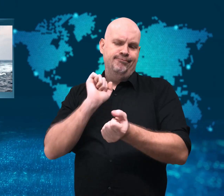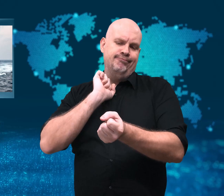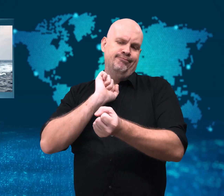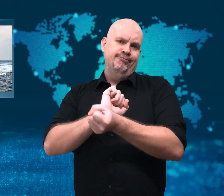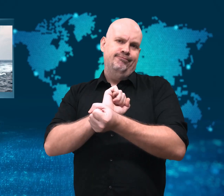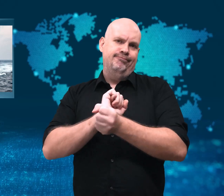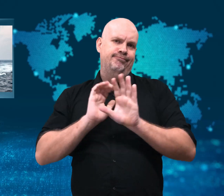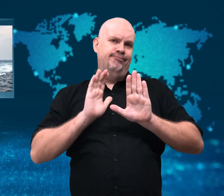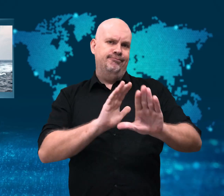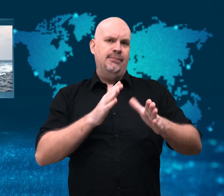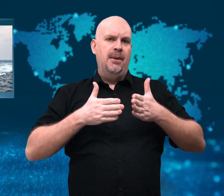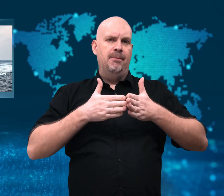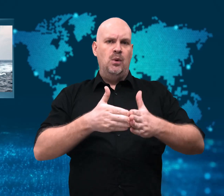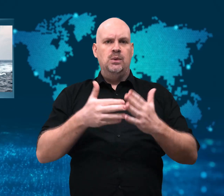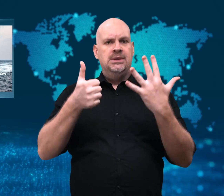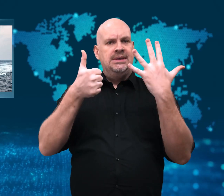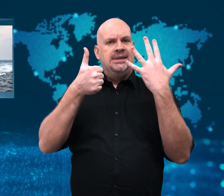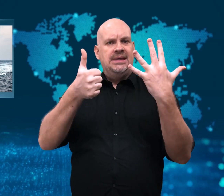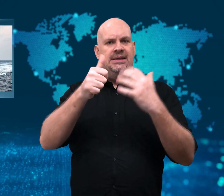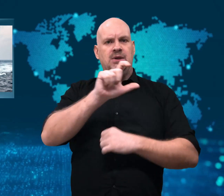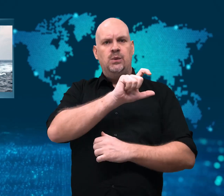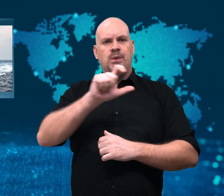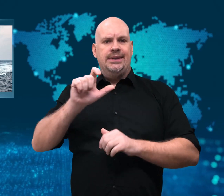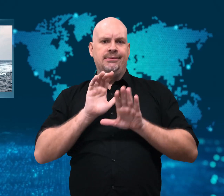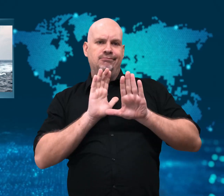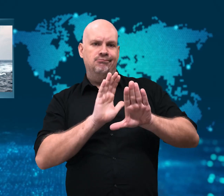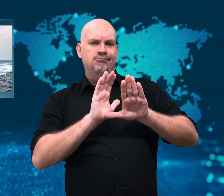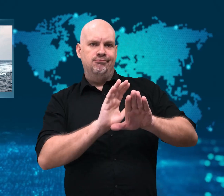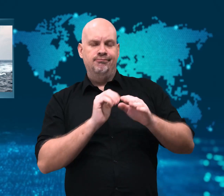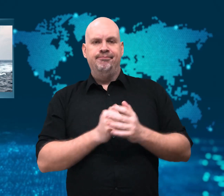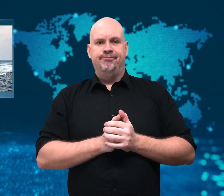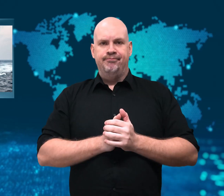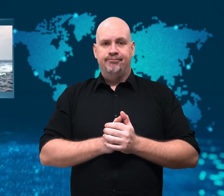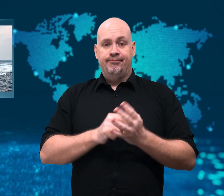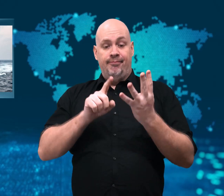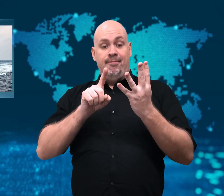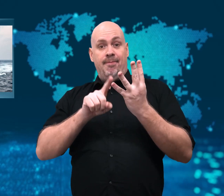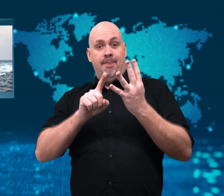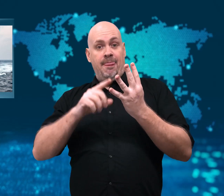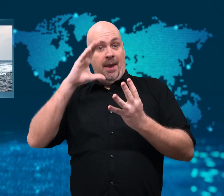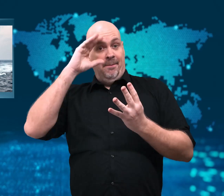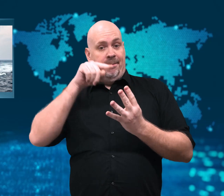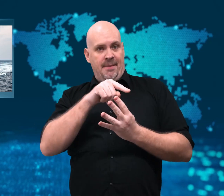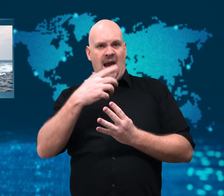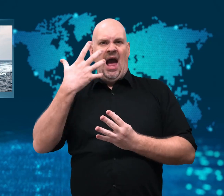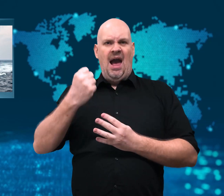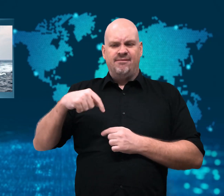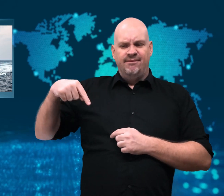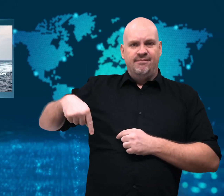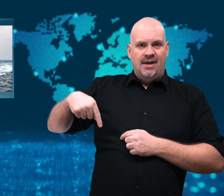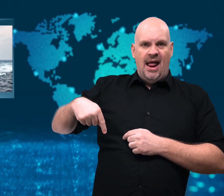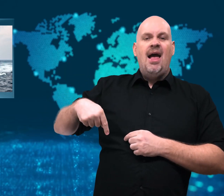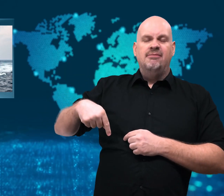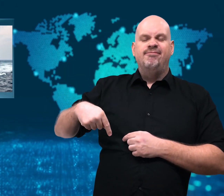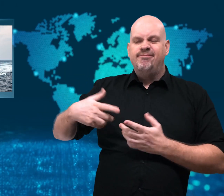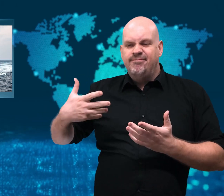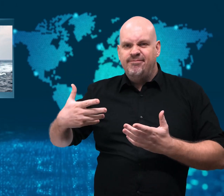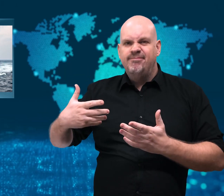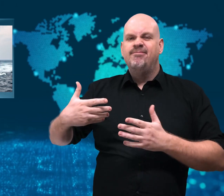The injured man received a leg amputation and several surgeries